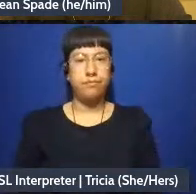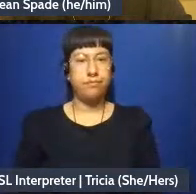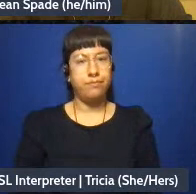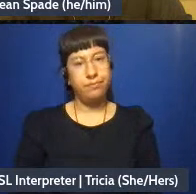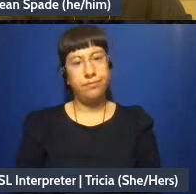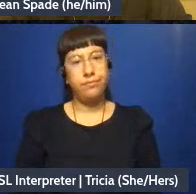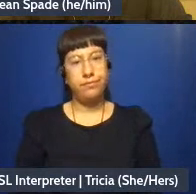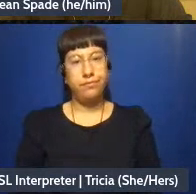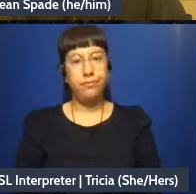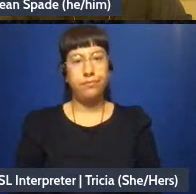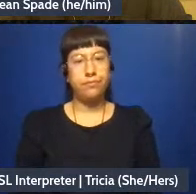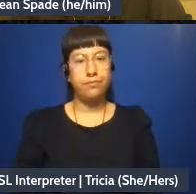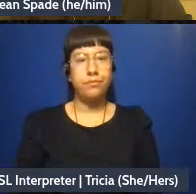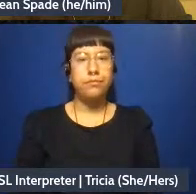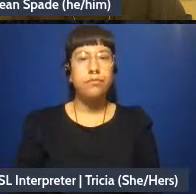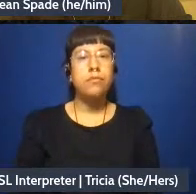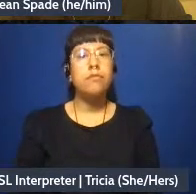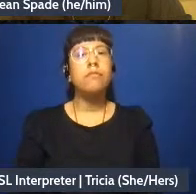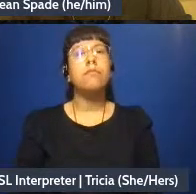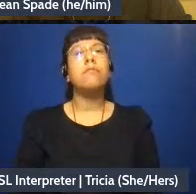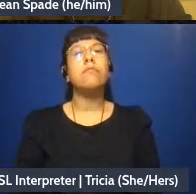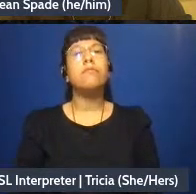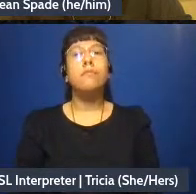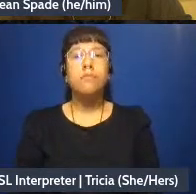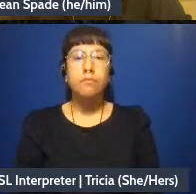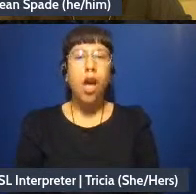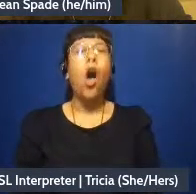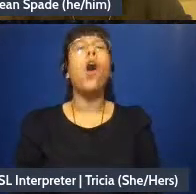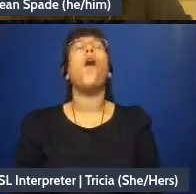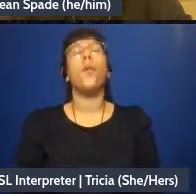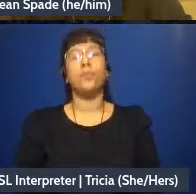Minds people's speaking-that's-I'm sorry minding people speaking